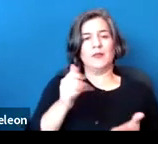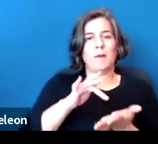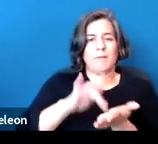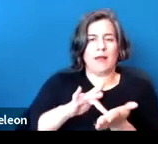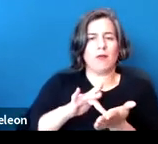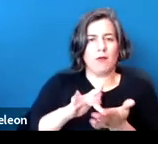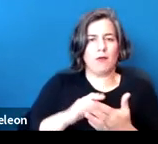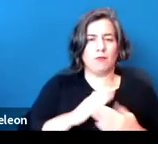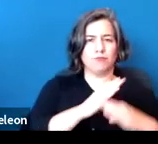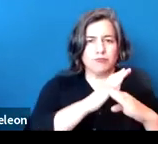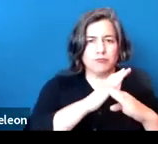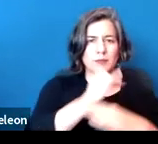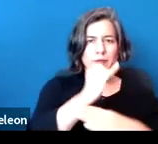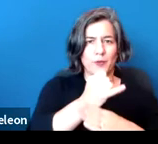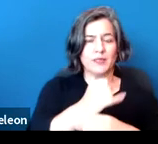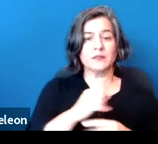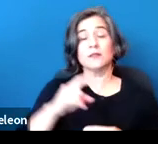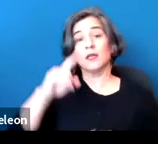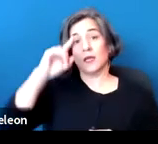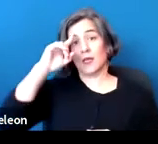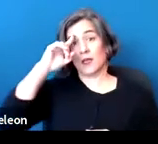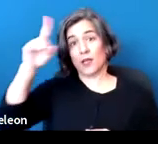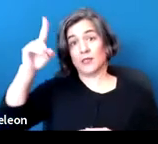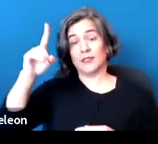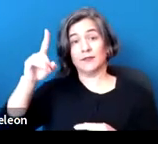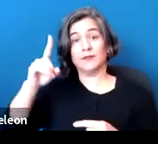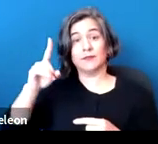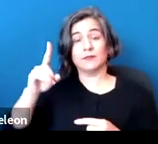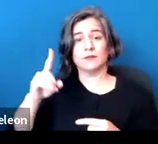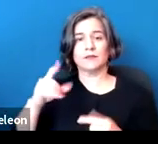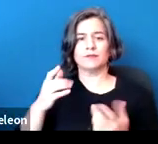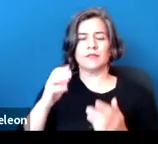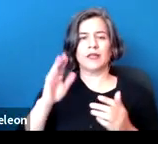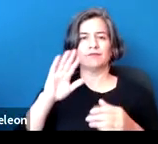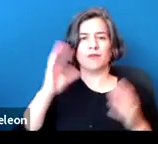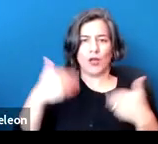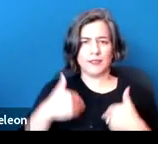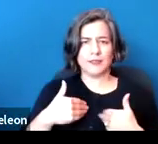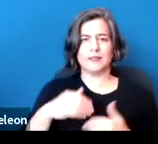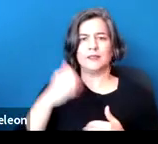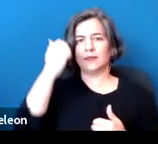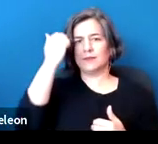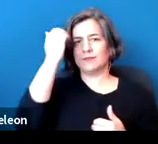Certainly cognitive disabilities are covered, and these include things like autism, dementia, Down syndrome.